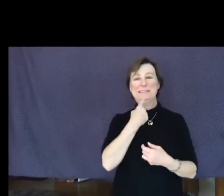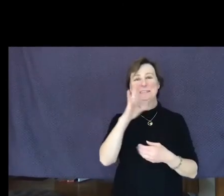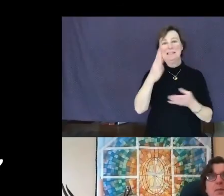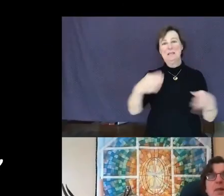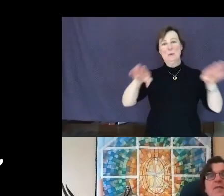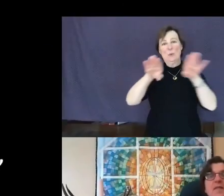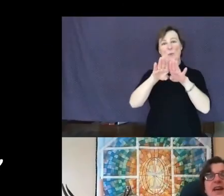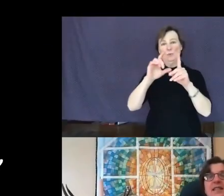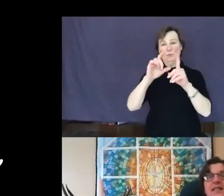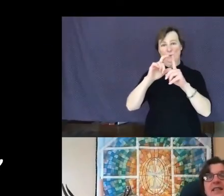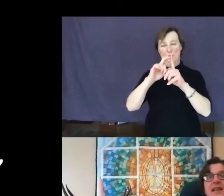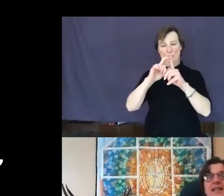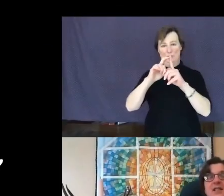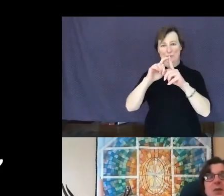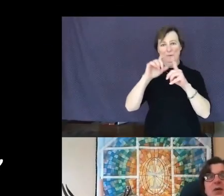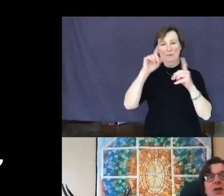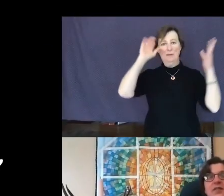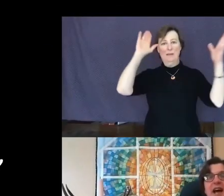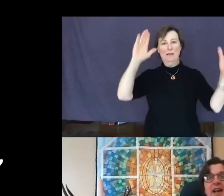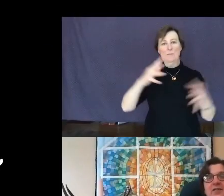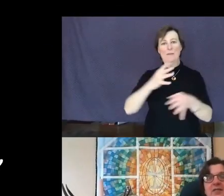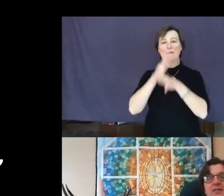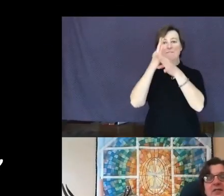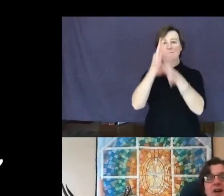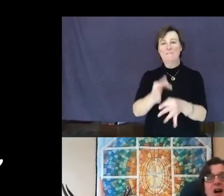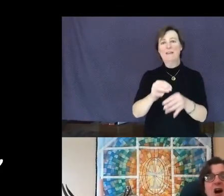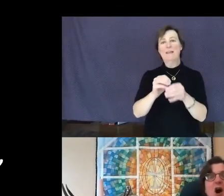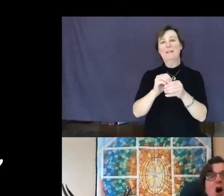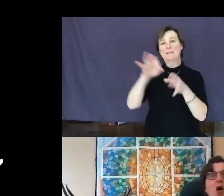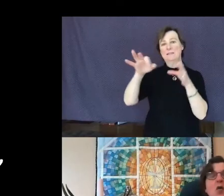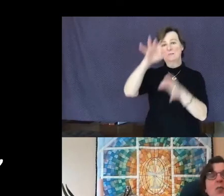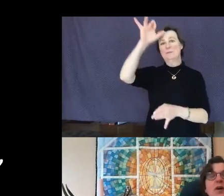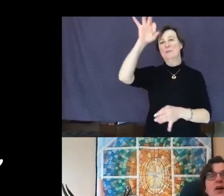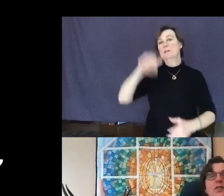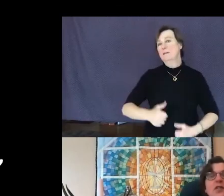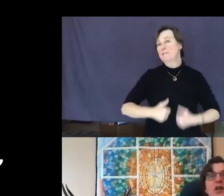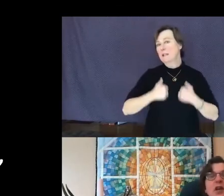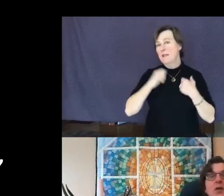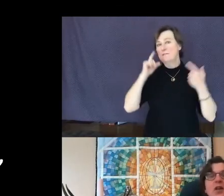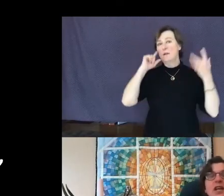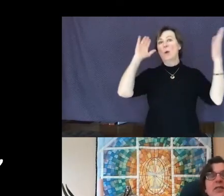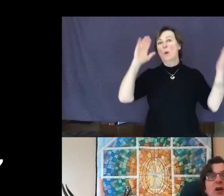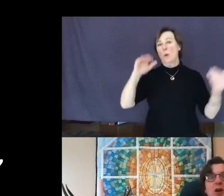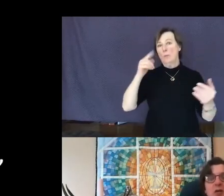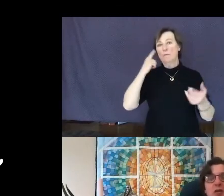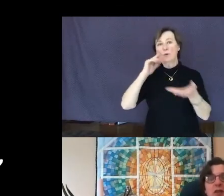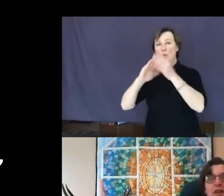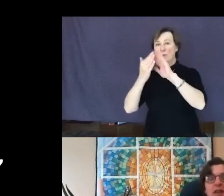"May faith in the Spirit of Life, Hope for the Community of Earth,